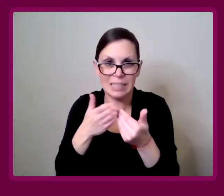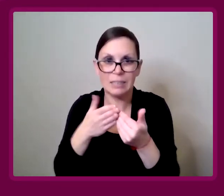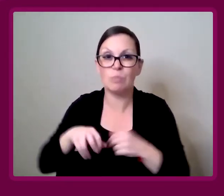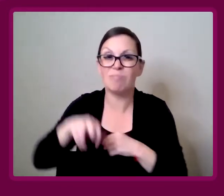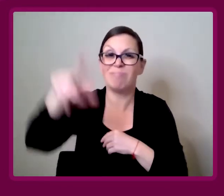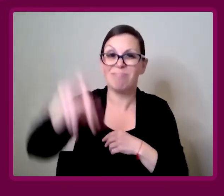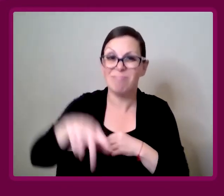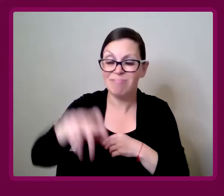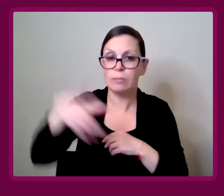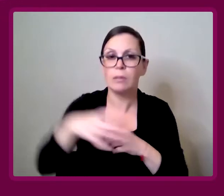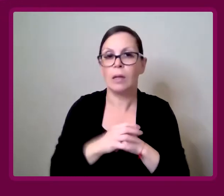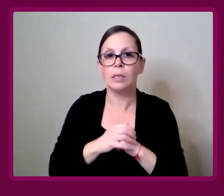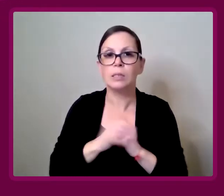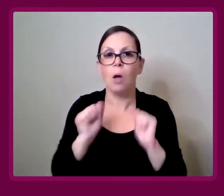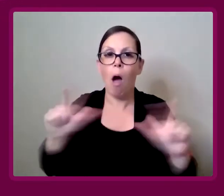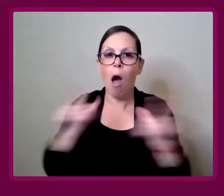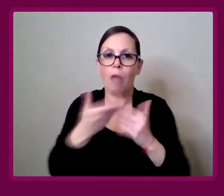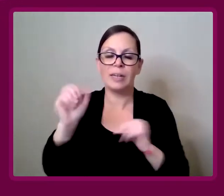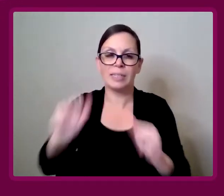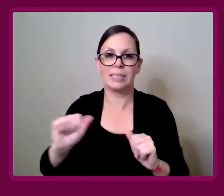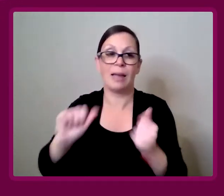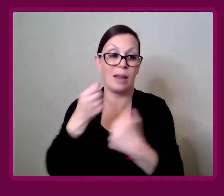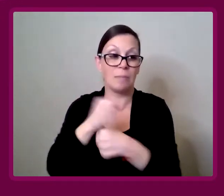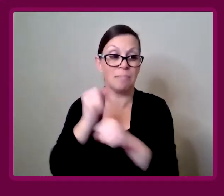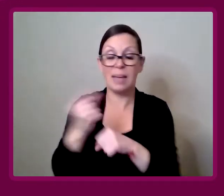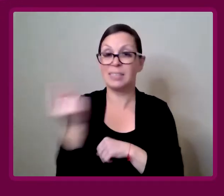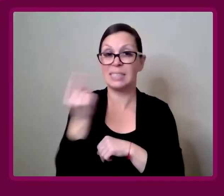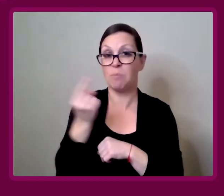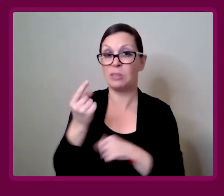Those kind of things can make everyone's lives better.